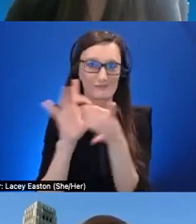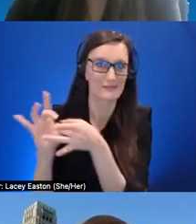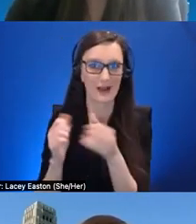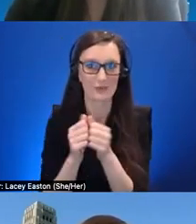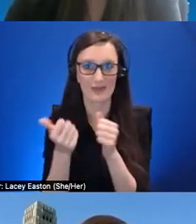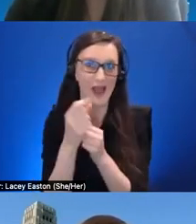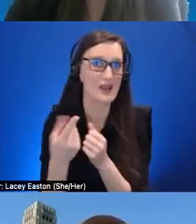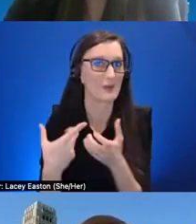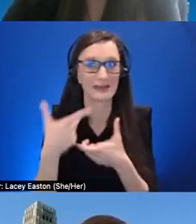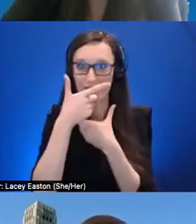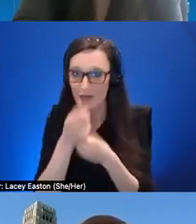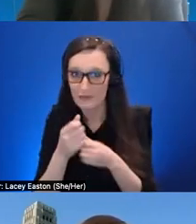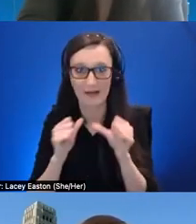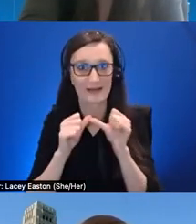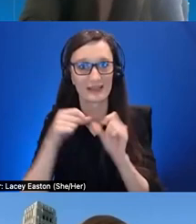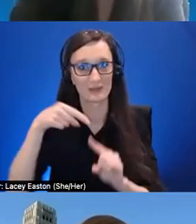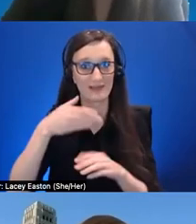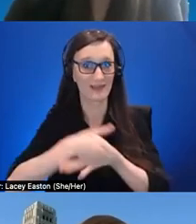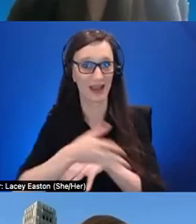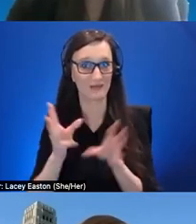after the the conference this week feel free to connect with us on slack or